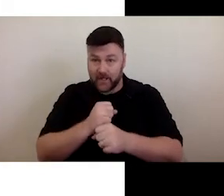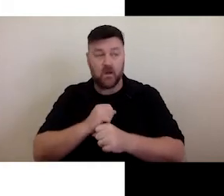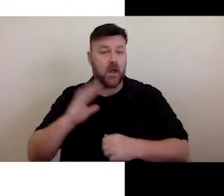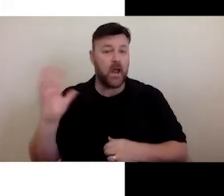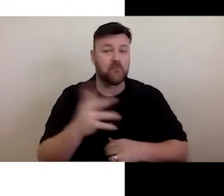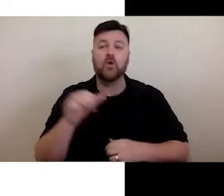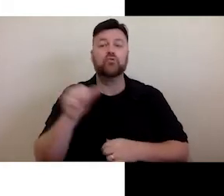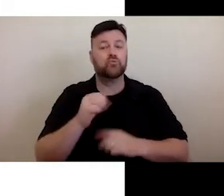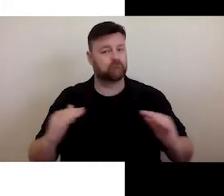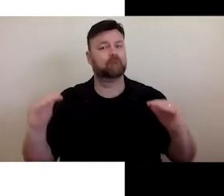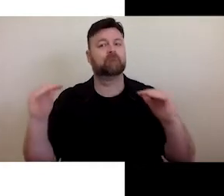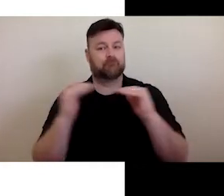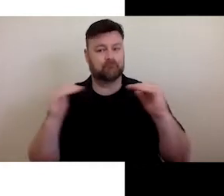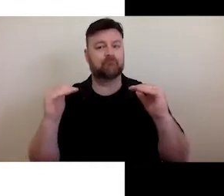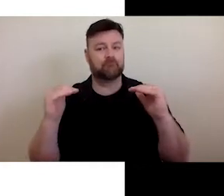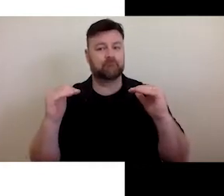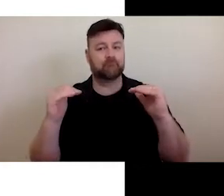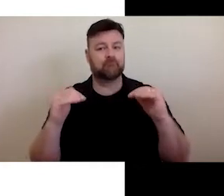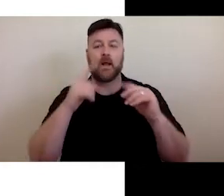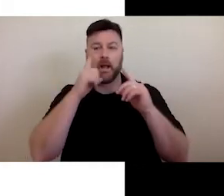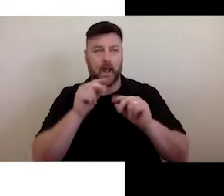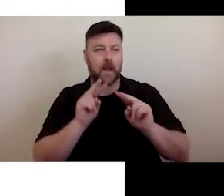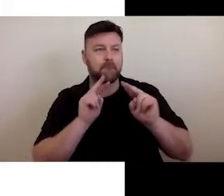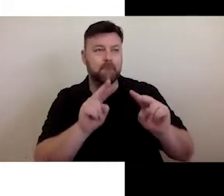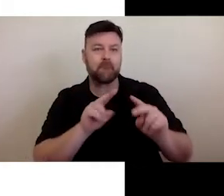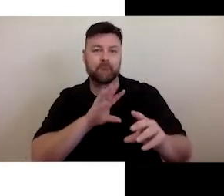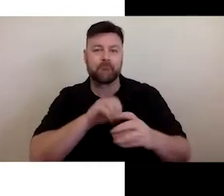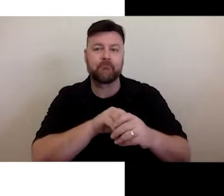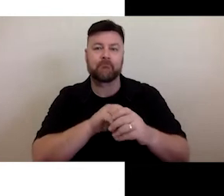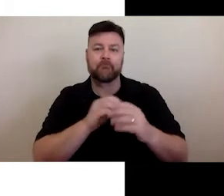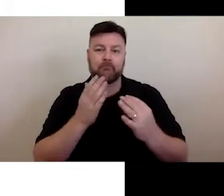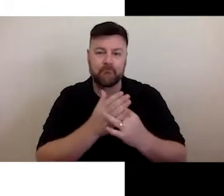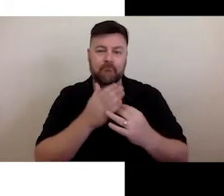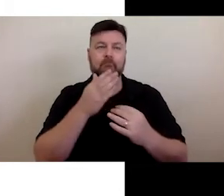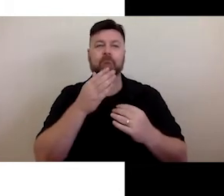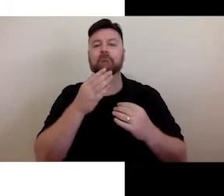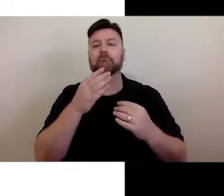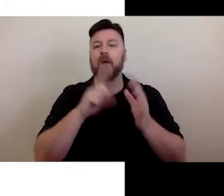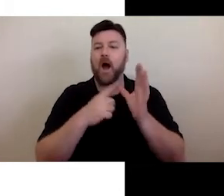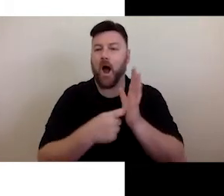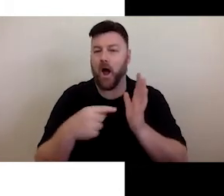access arts and culture, but many Deaf and disabled people face